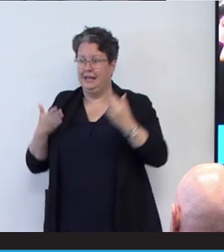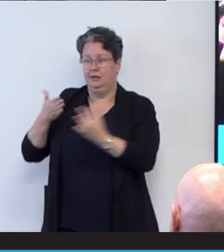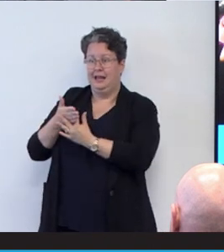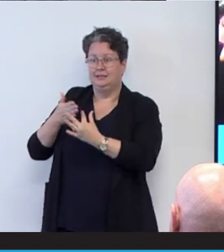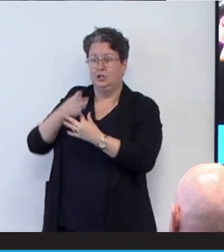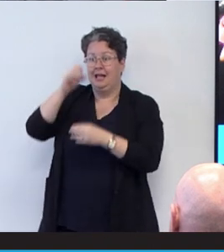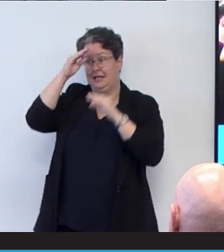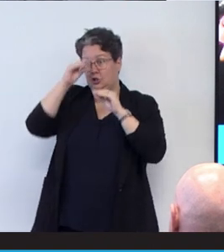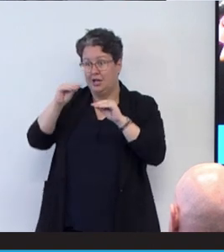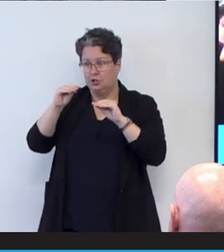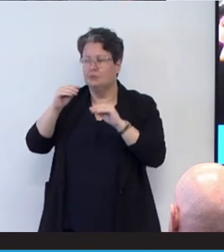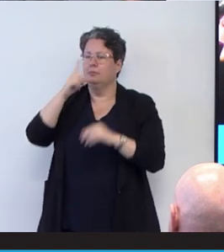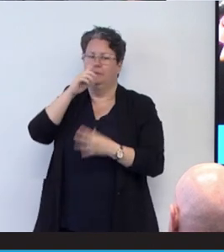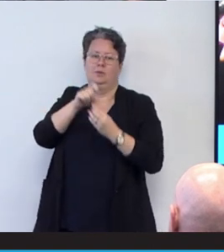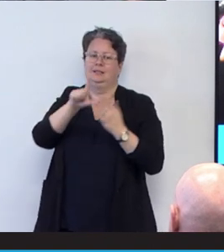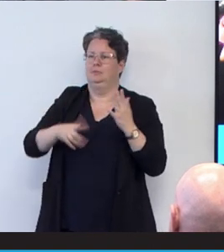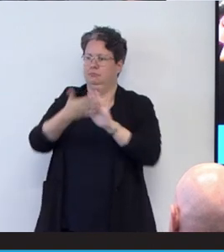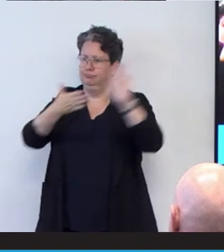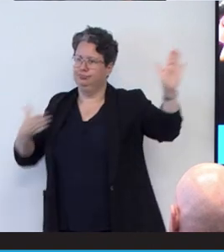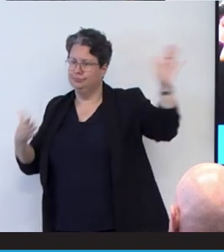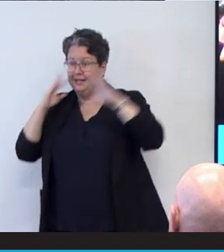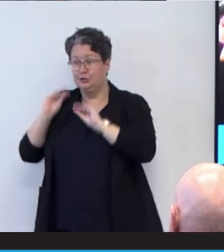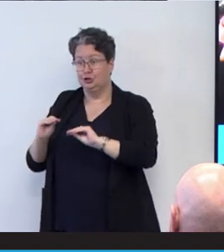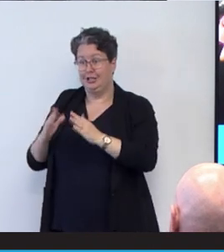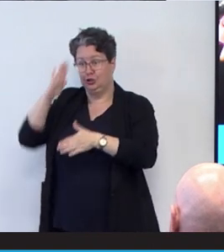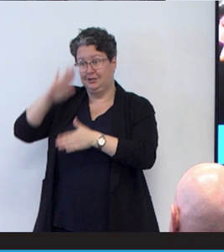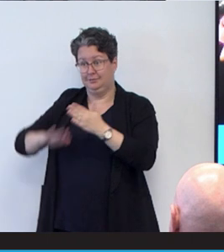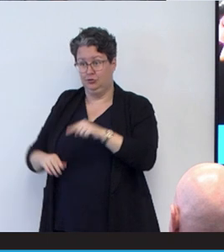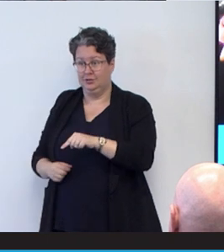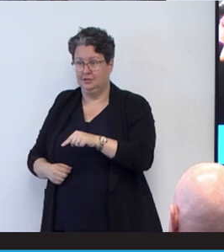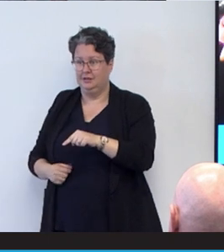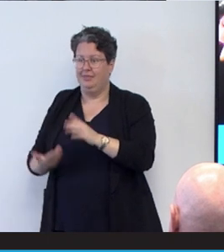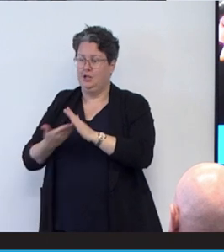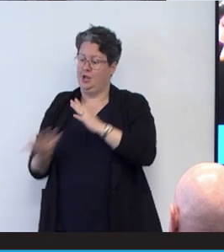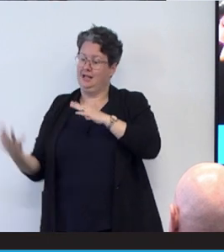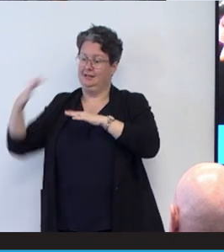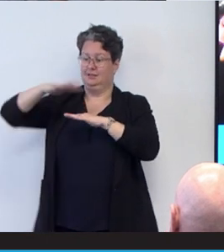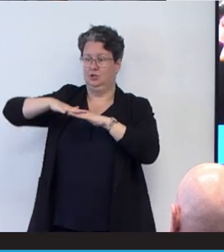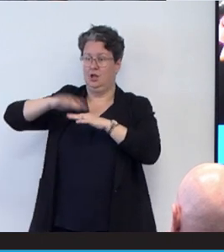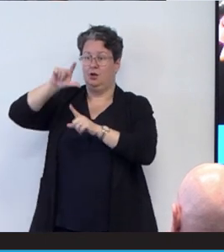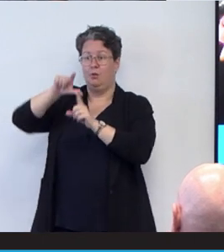People with disability? And when you add intersections like cultural and linguistic